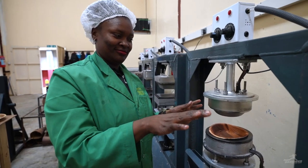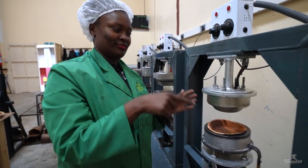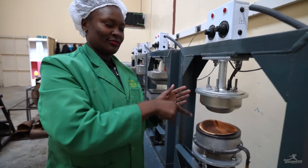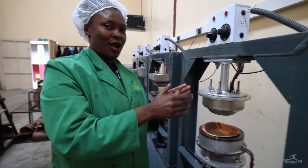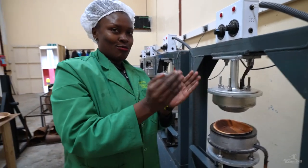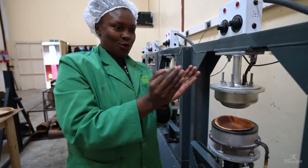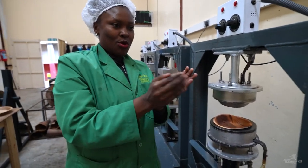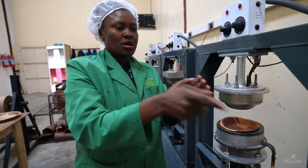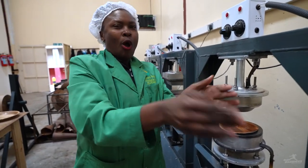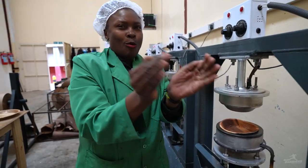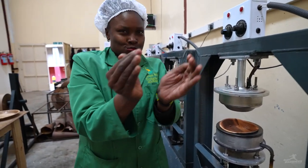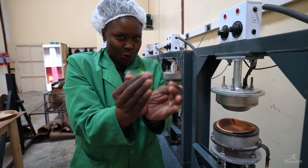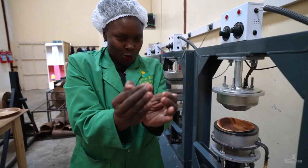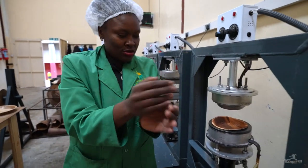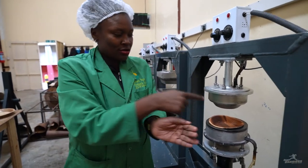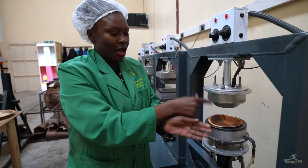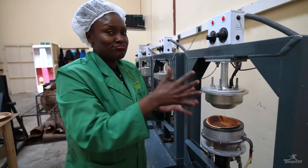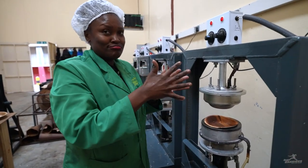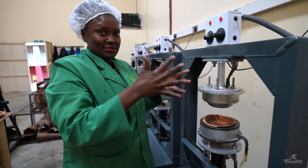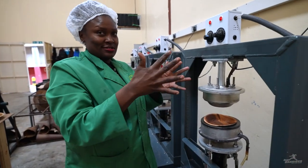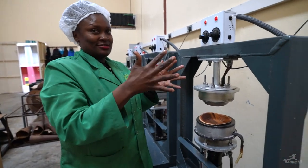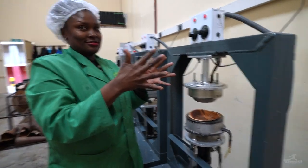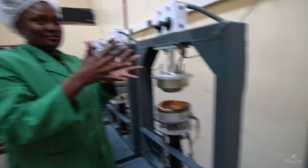That makes smaller ones and this machine makes bowls that are a little bigger.